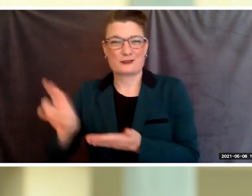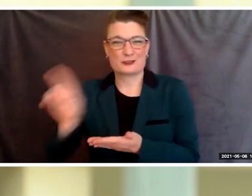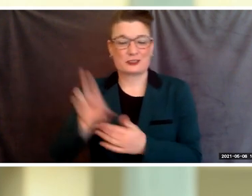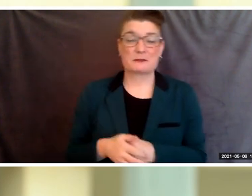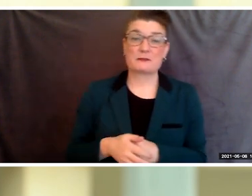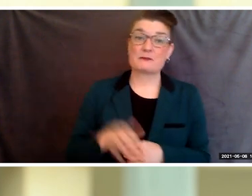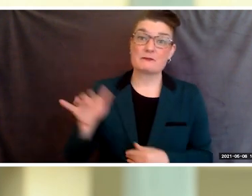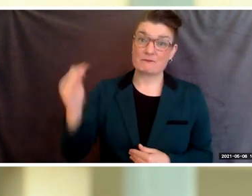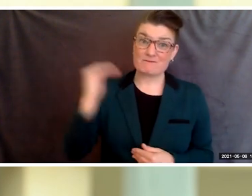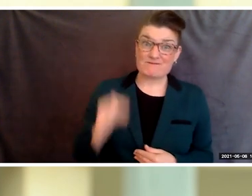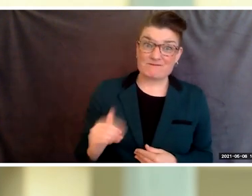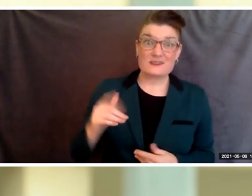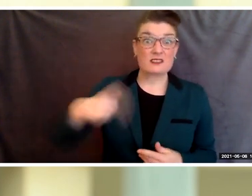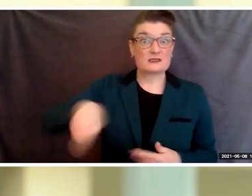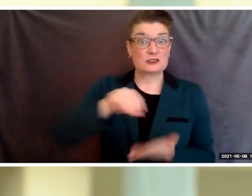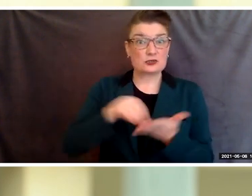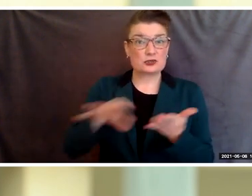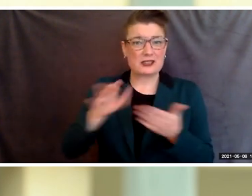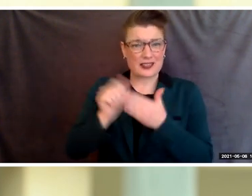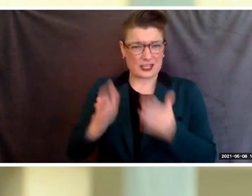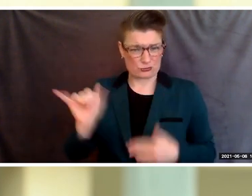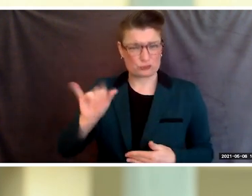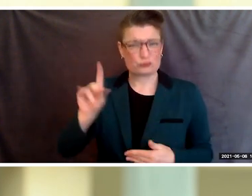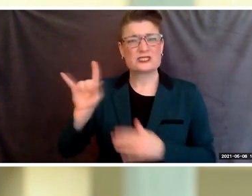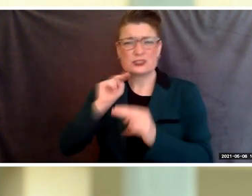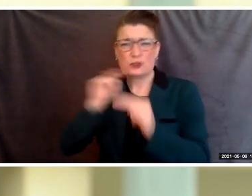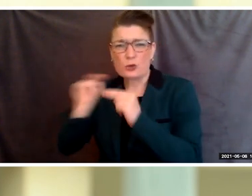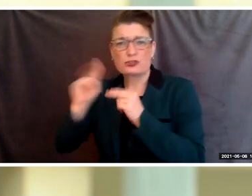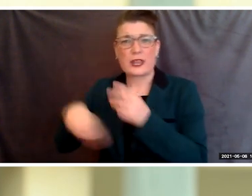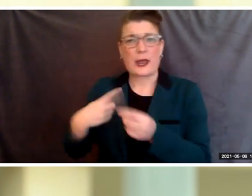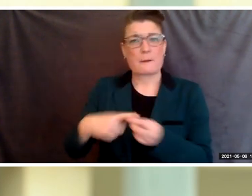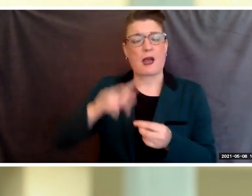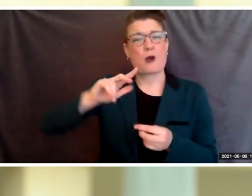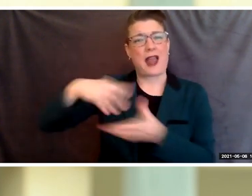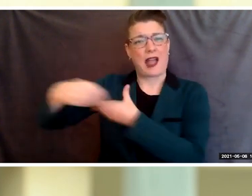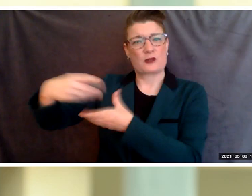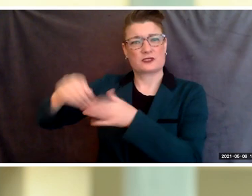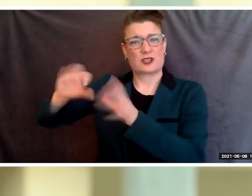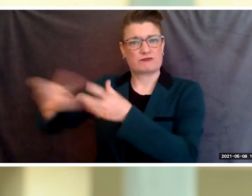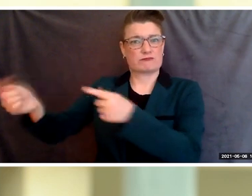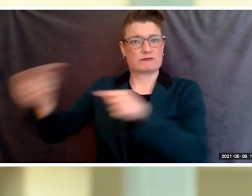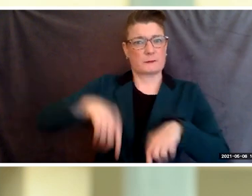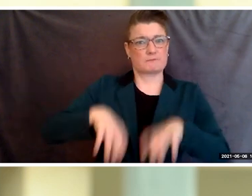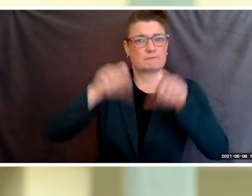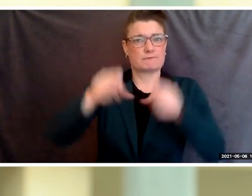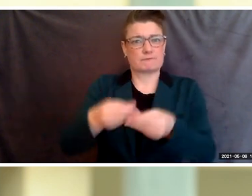student leaders negotiated and soon collaborated with the BCC faculty towards immediate solutions,